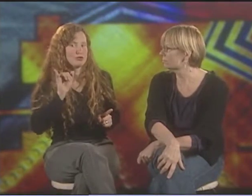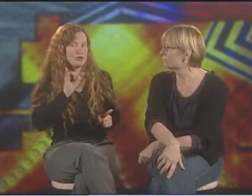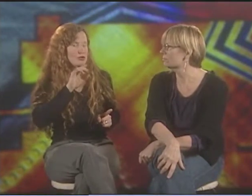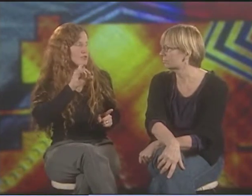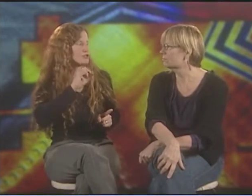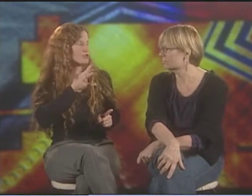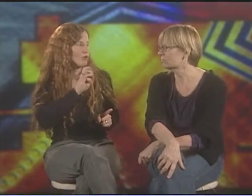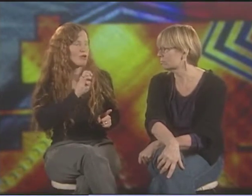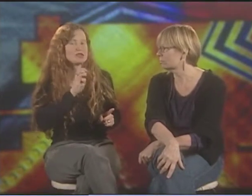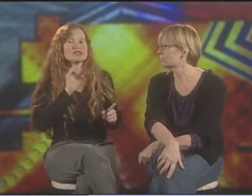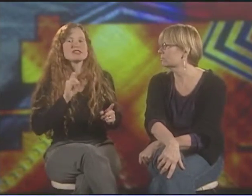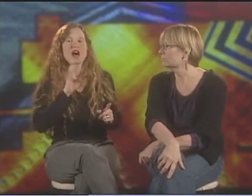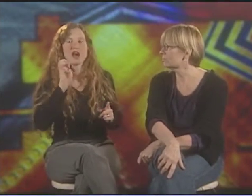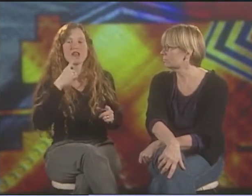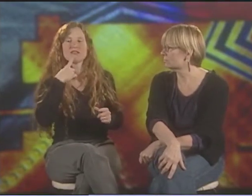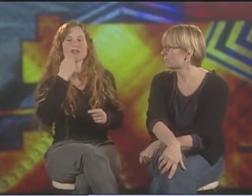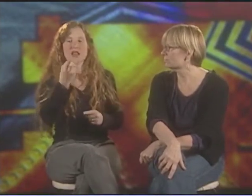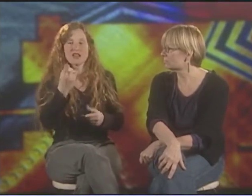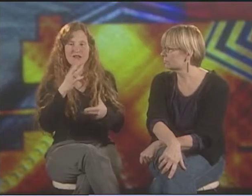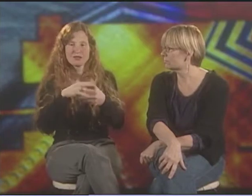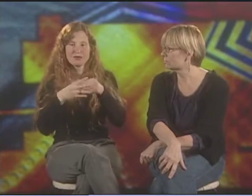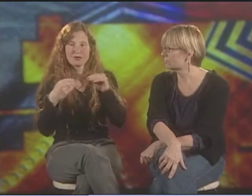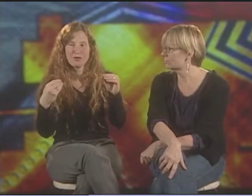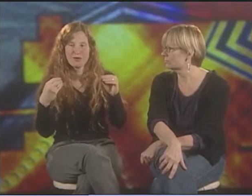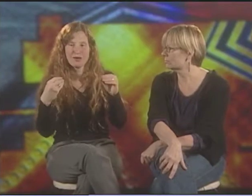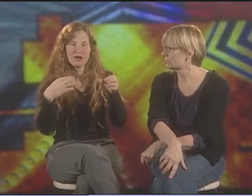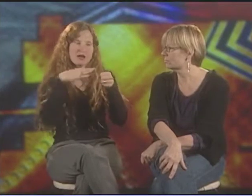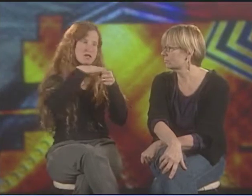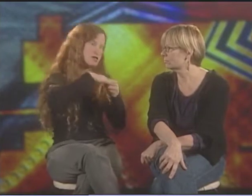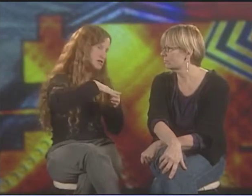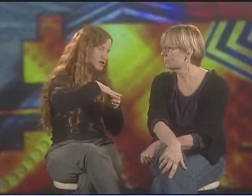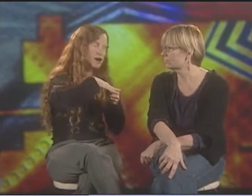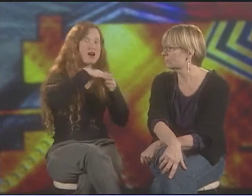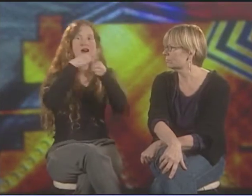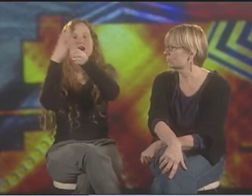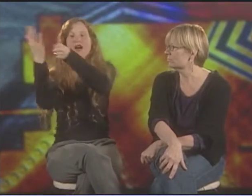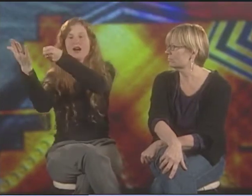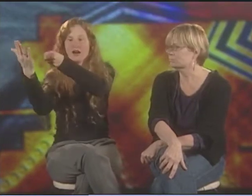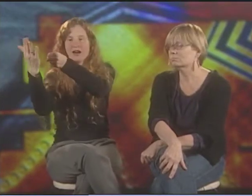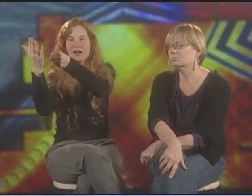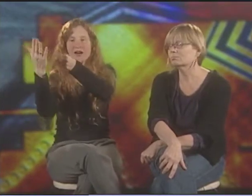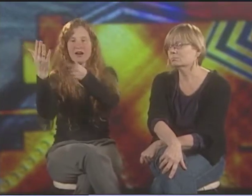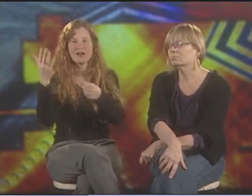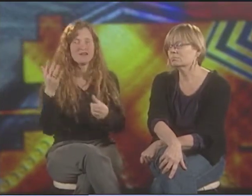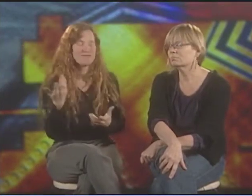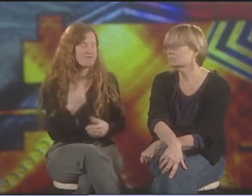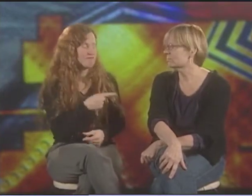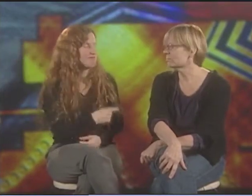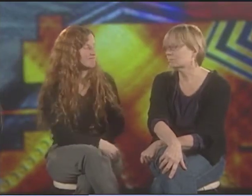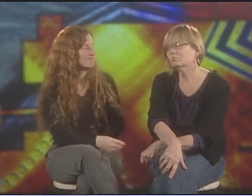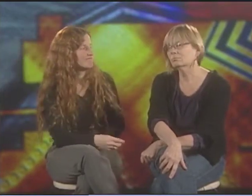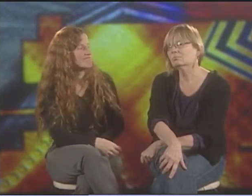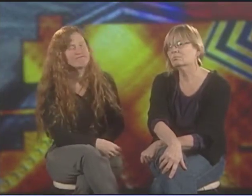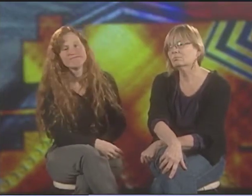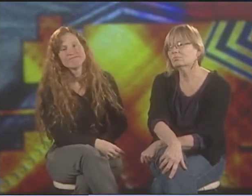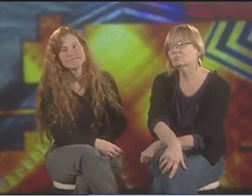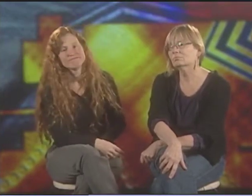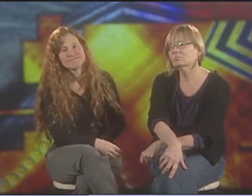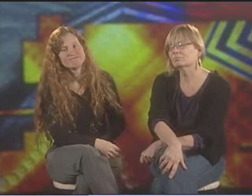IT'S A DISCOURSE STYLE. IT'S A WAY OF TELLING A STORY AND A WAY OF SHOWING THAT TRAJECTORY FROM BEING OPPRESSED TO NOT BEING OPPRESSED ANYMORE.